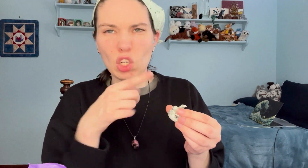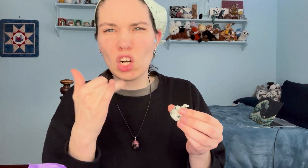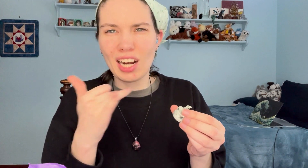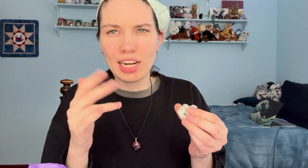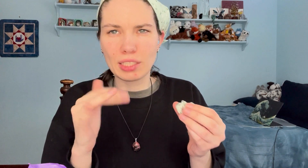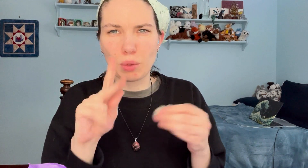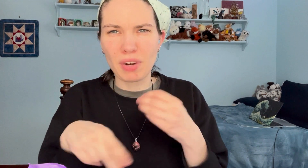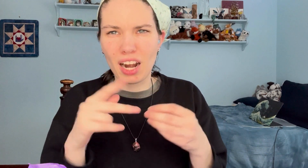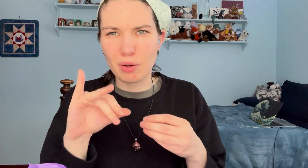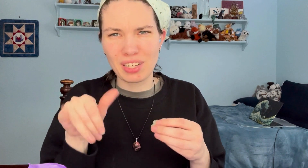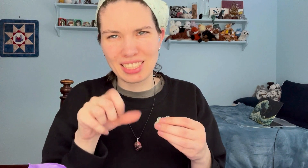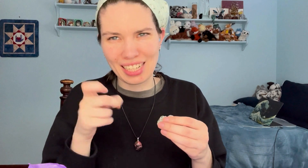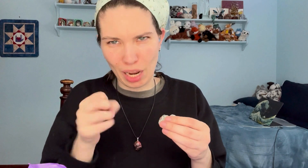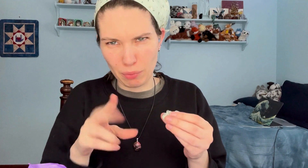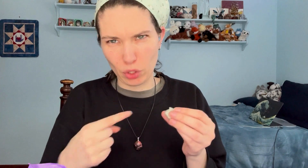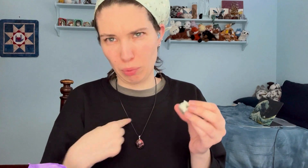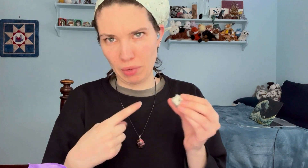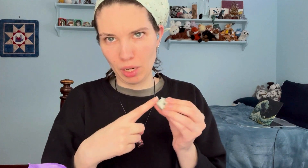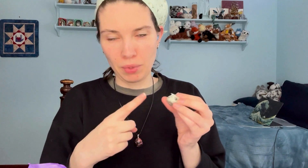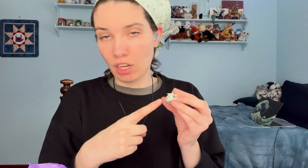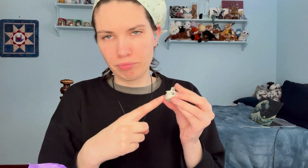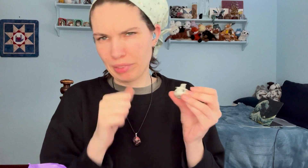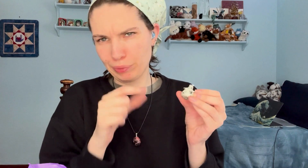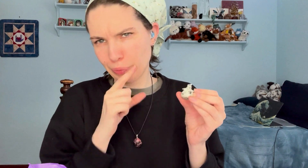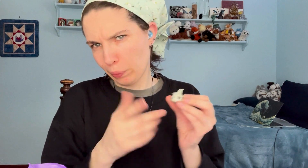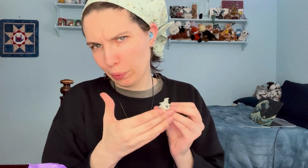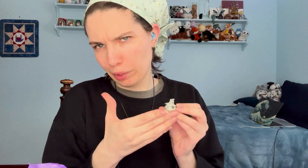It looks like some kind of a jasper to me, but I'm not sure